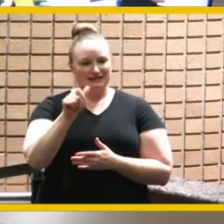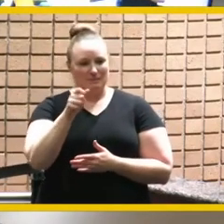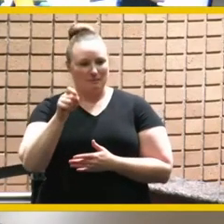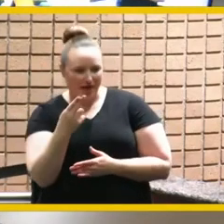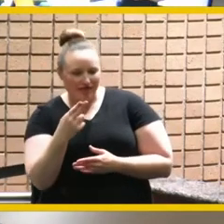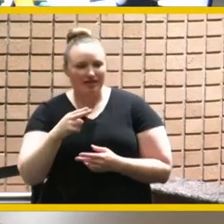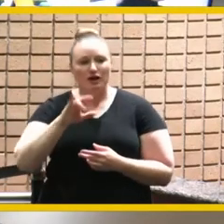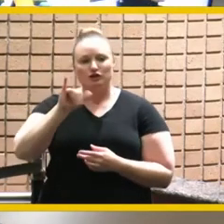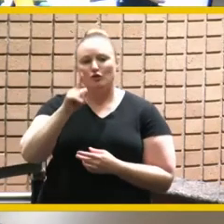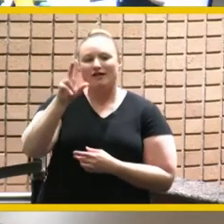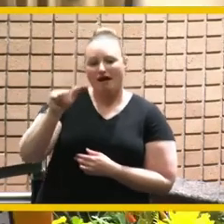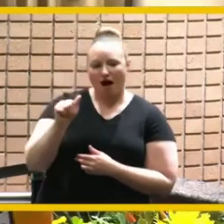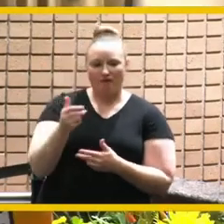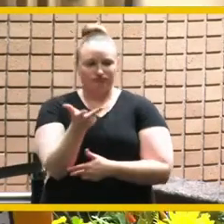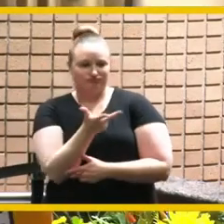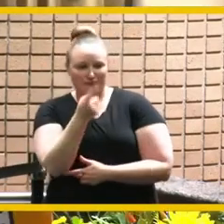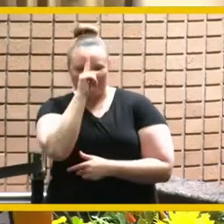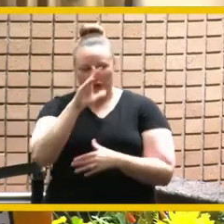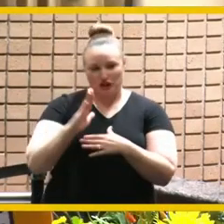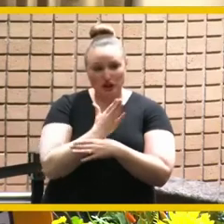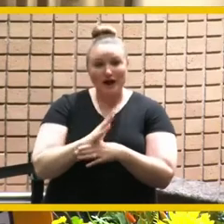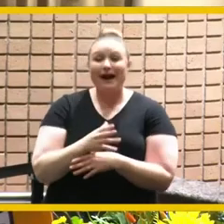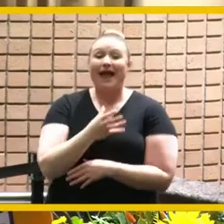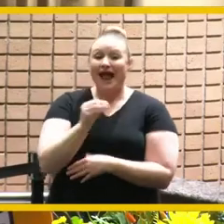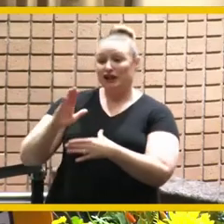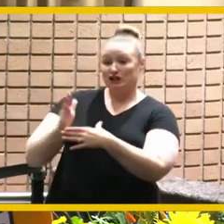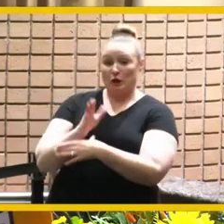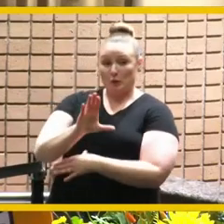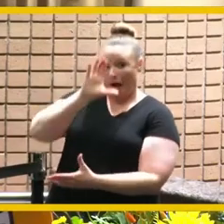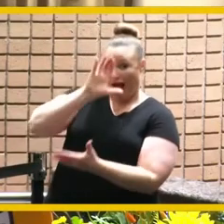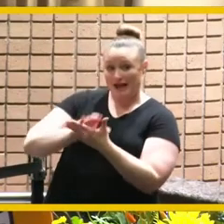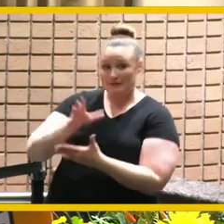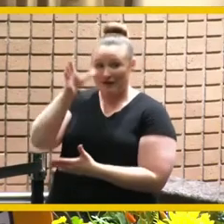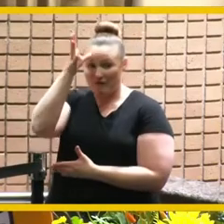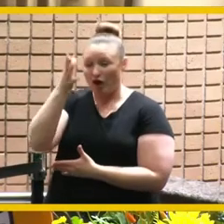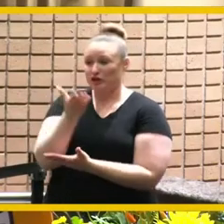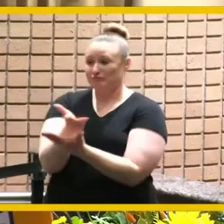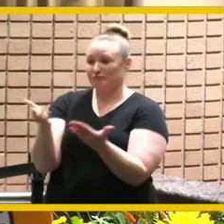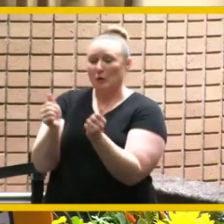and for sharing your husband and the father with the city of riverside for the last 13 years